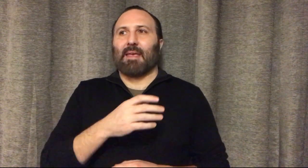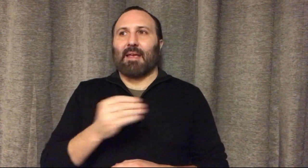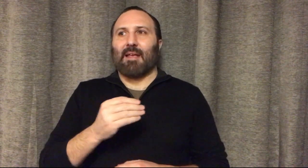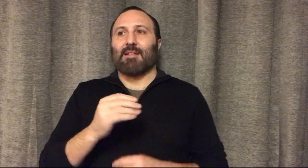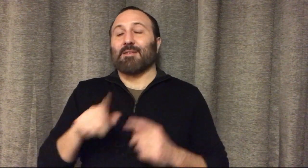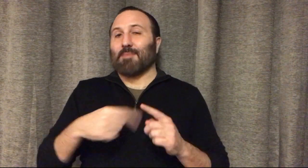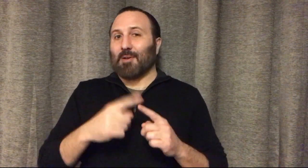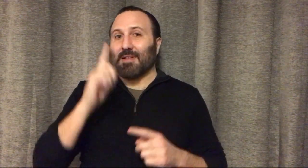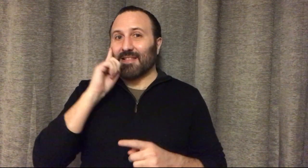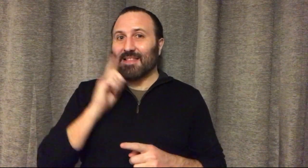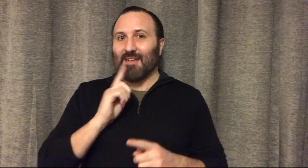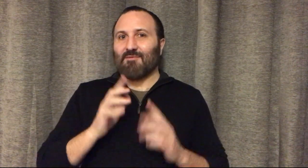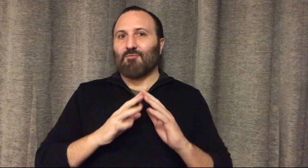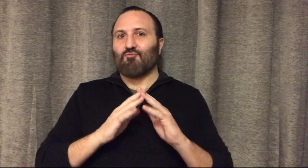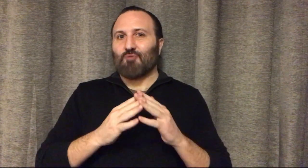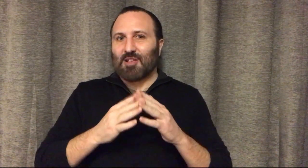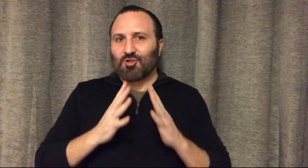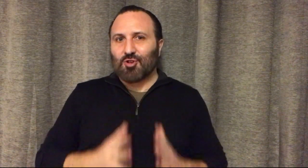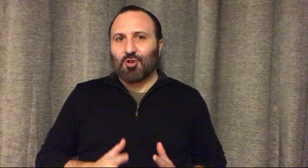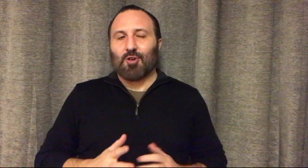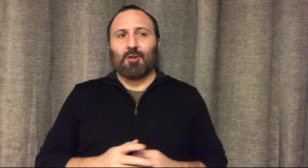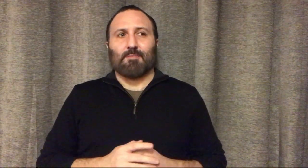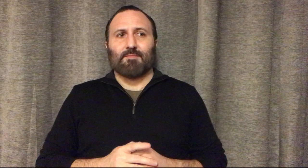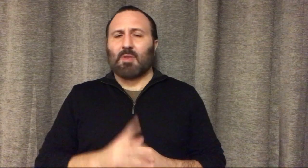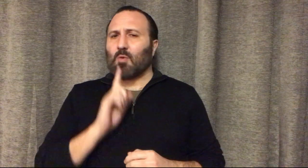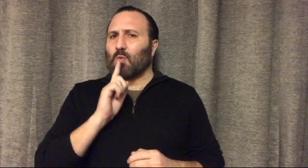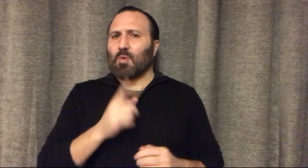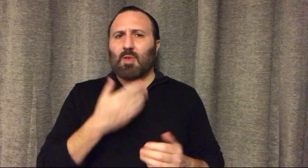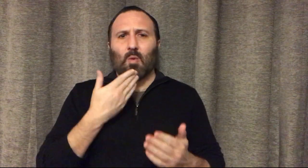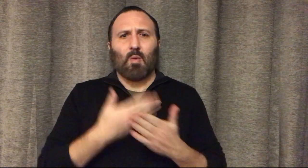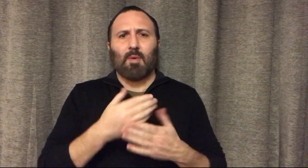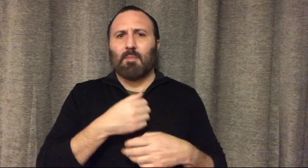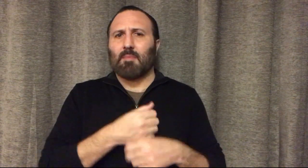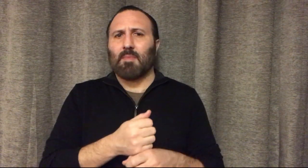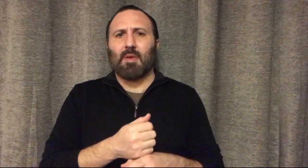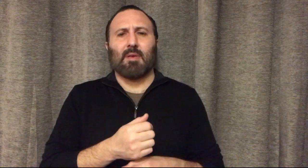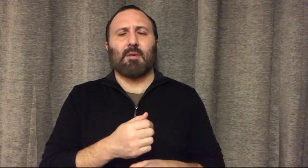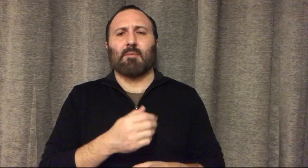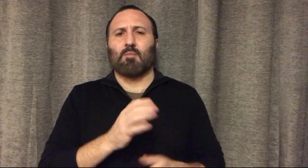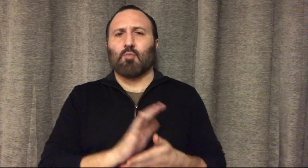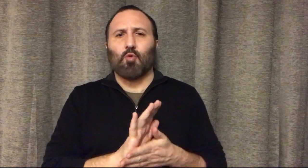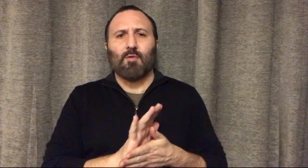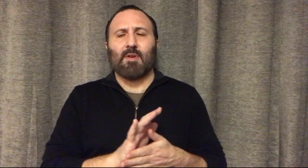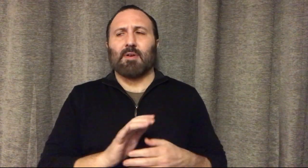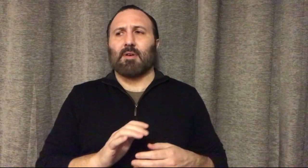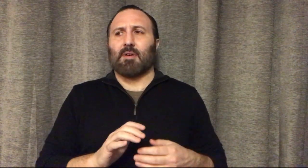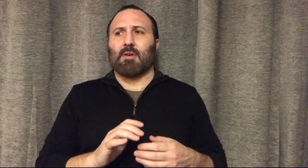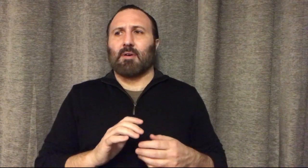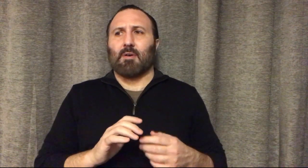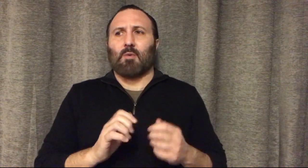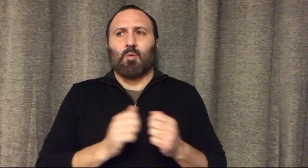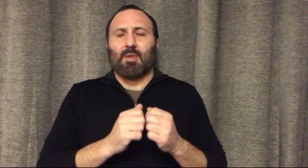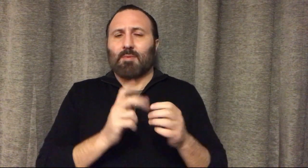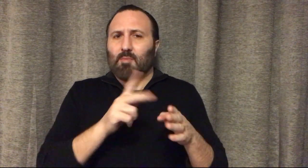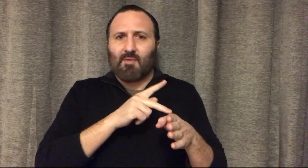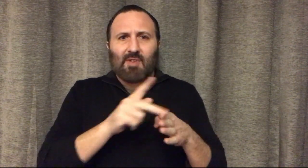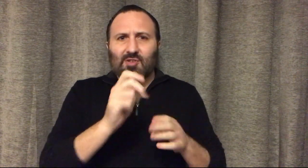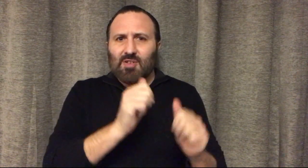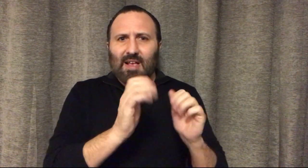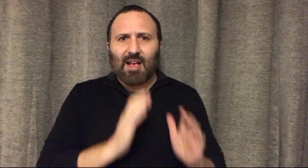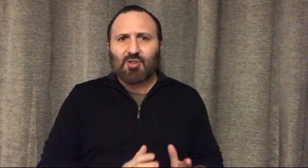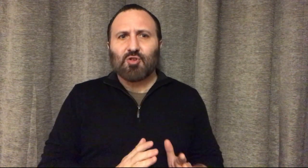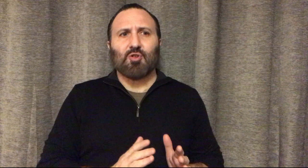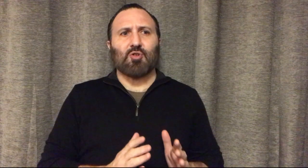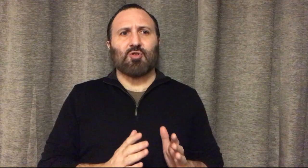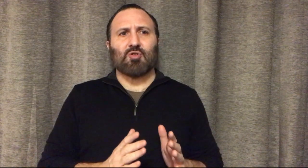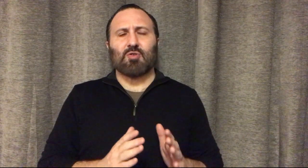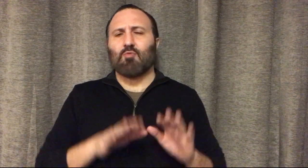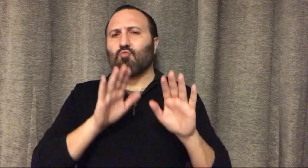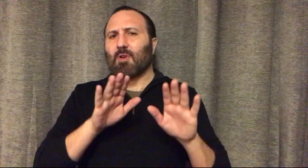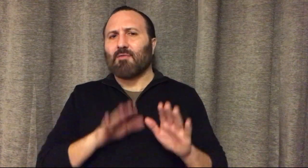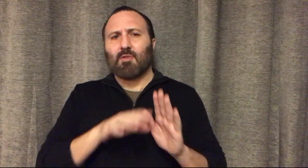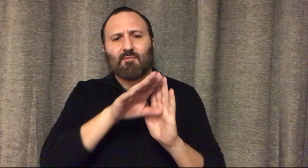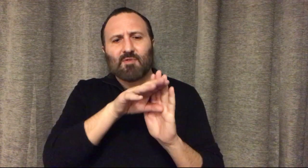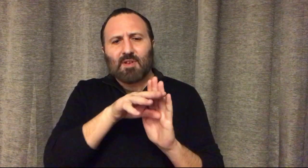It is about a true story of a Deaf wrestler. A well made movie with professional actors,